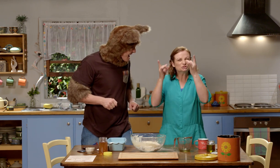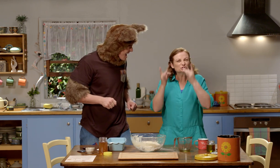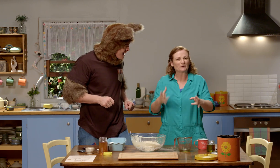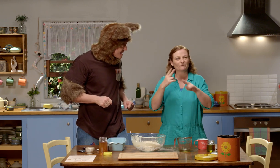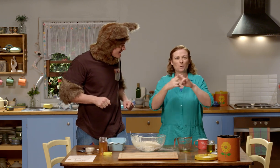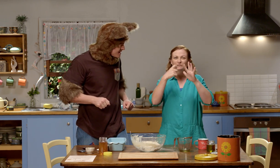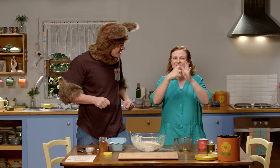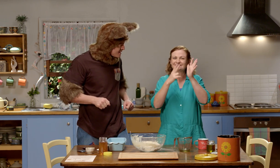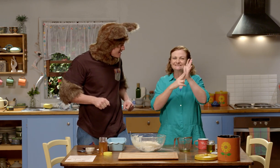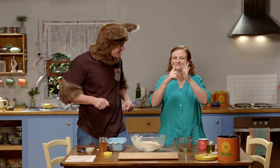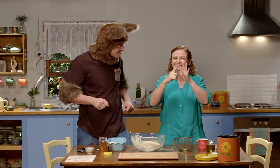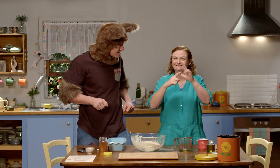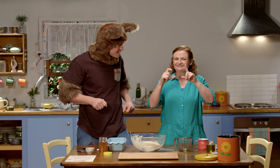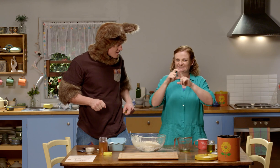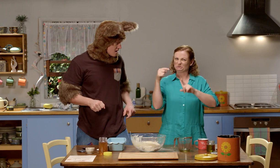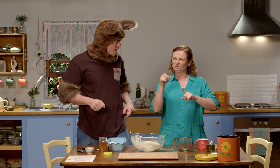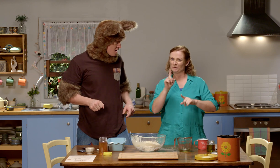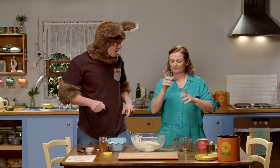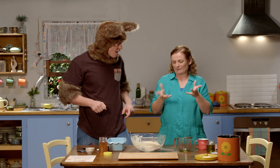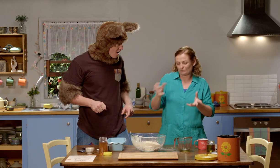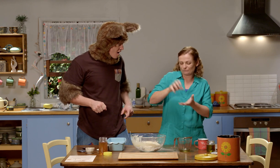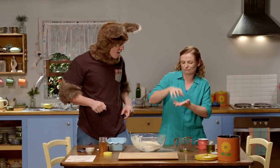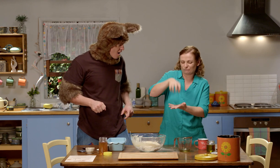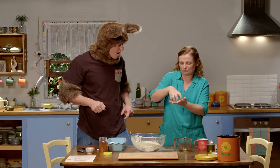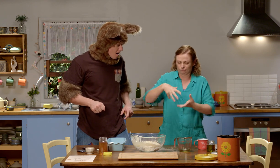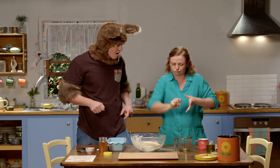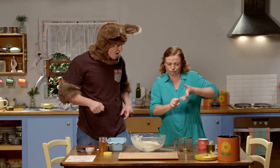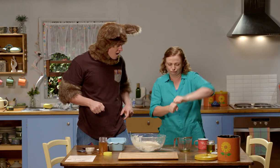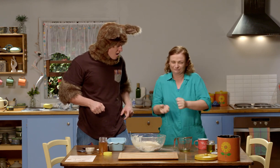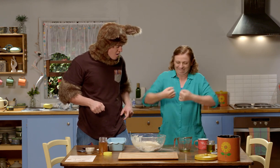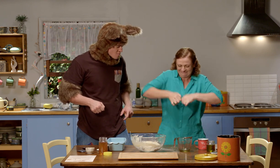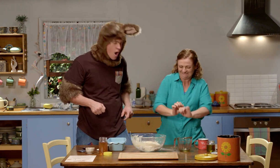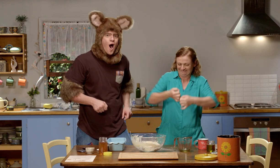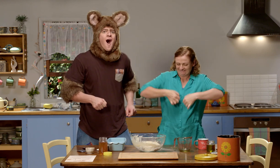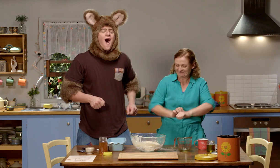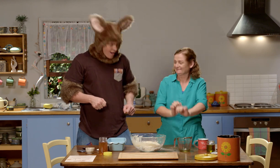It's now ready for kneading. That means we push and squeeze the dough.